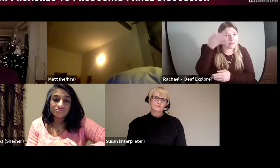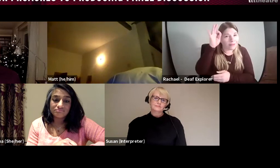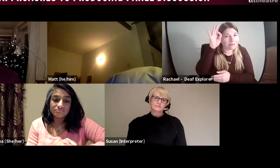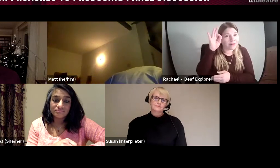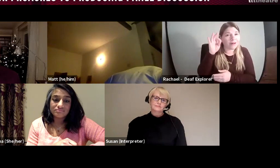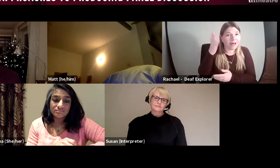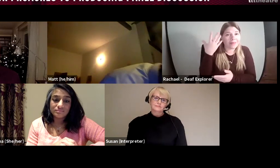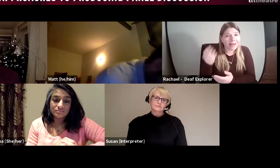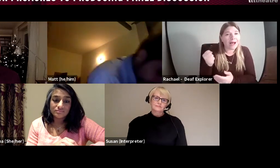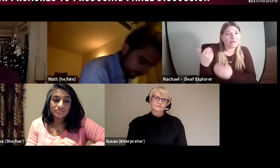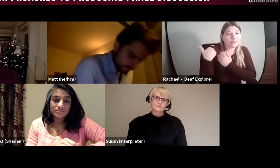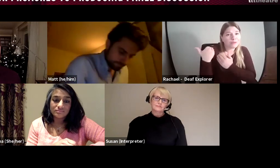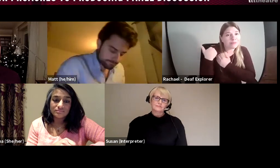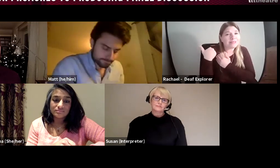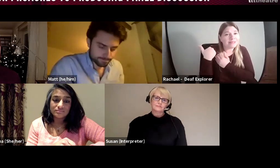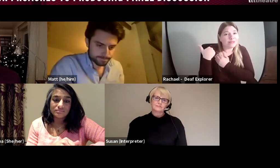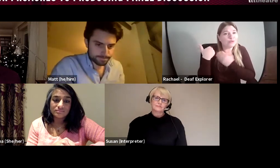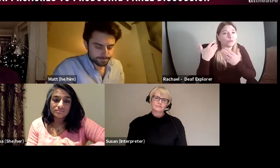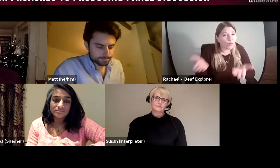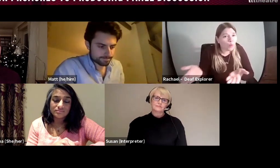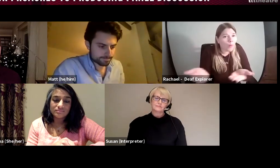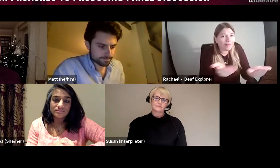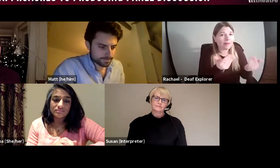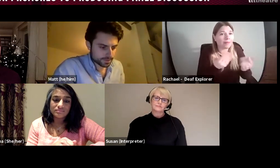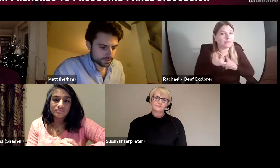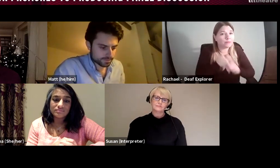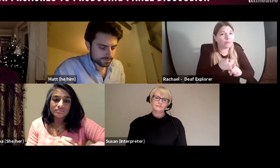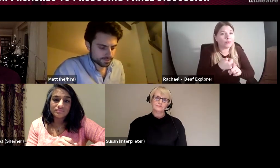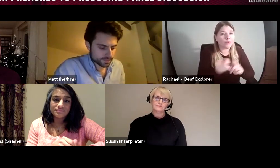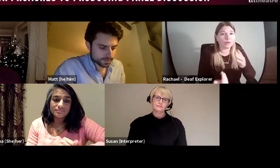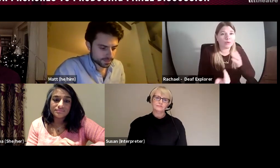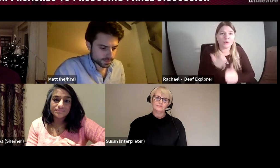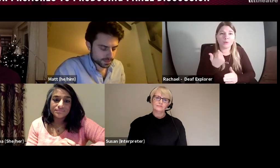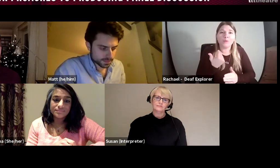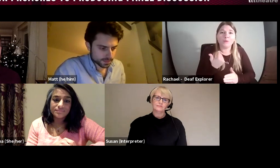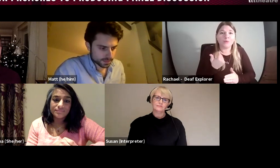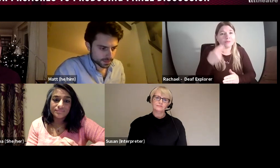and there is obviously money available from the Arts Council that people can apply for those kinds